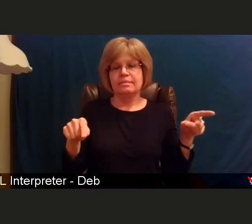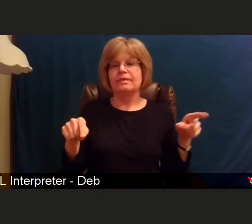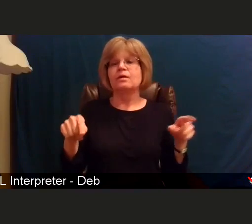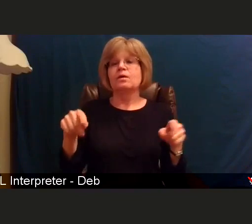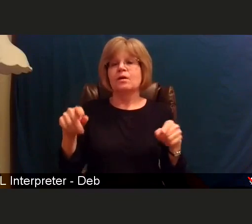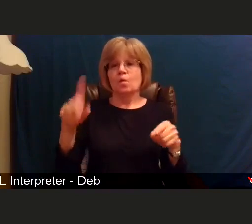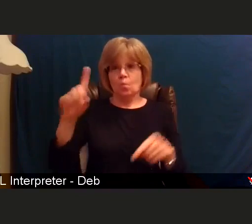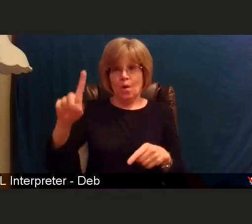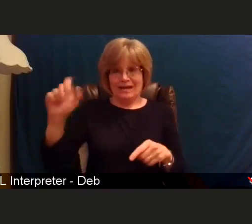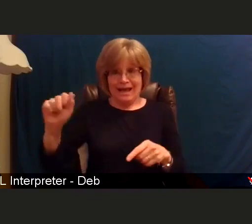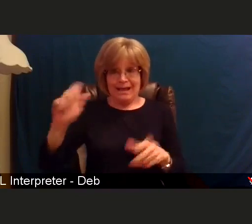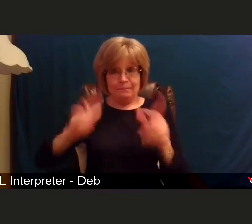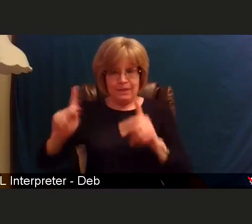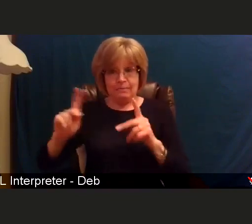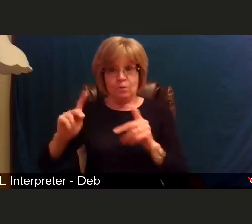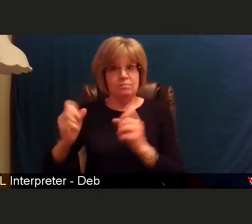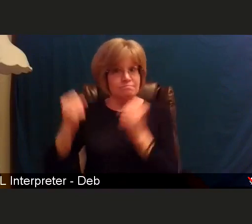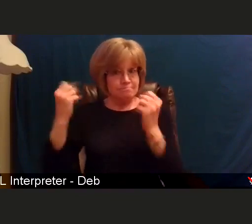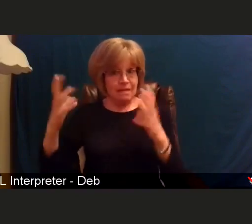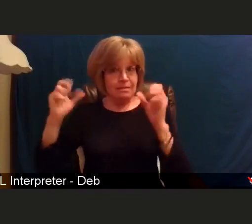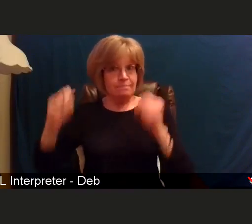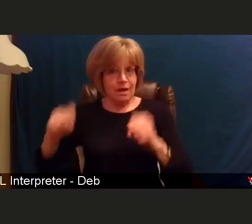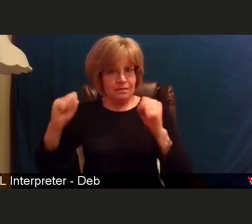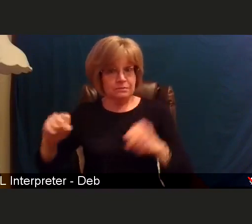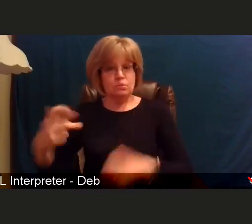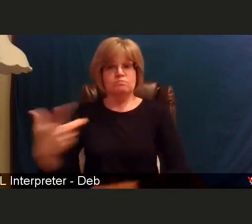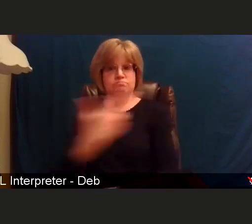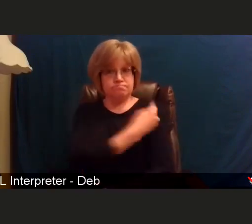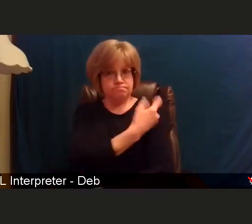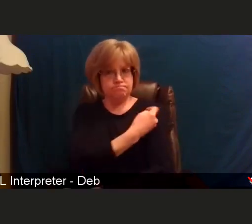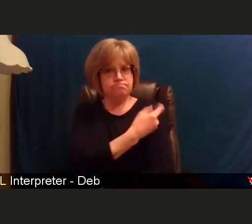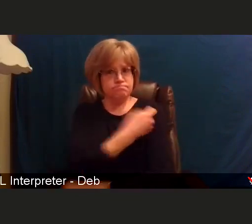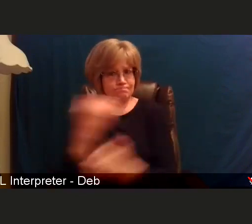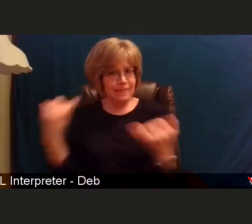vaccinated now, so that way, by the end of the month,